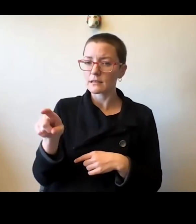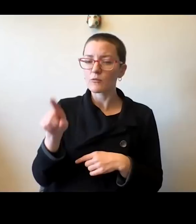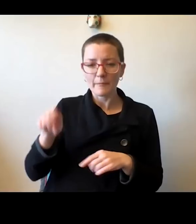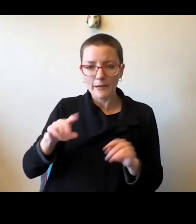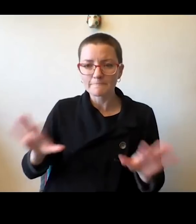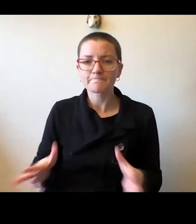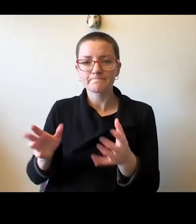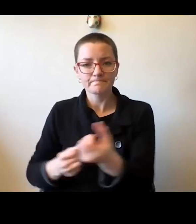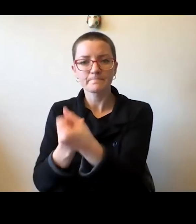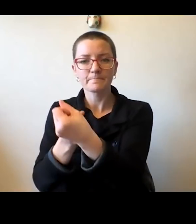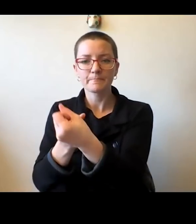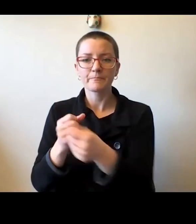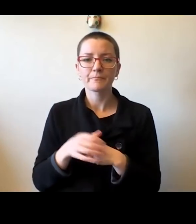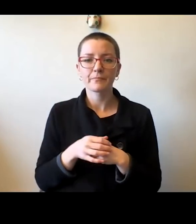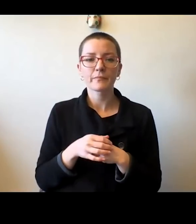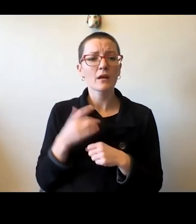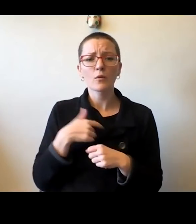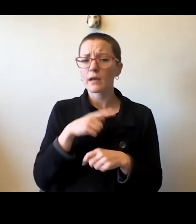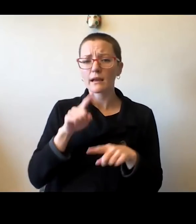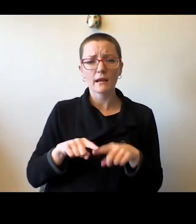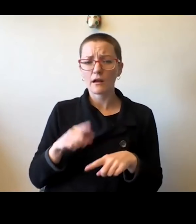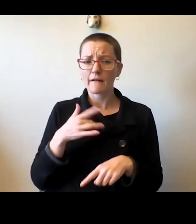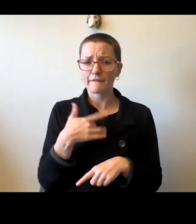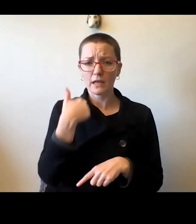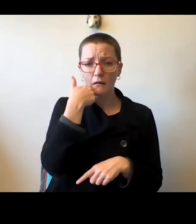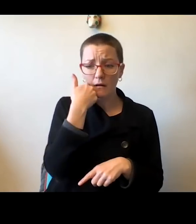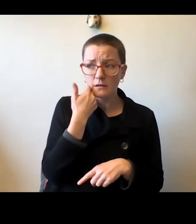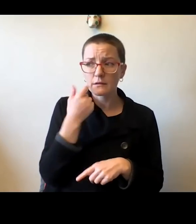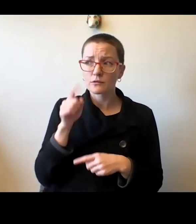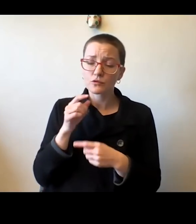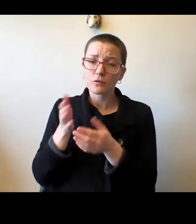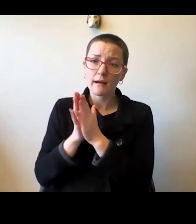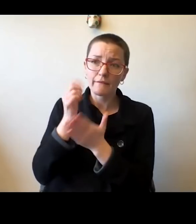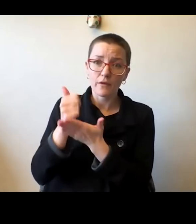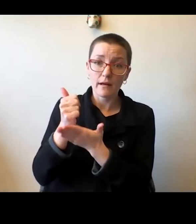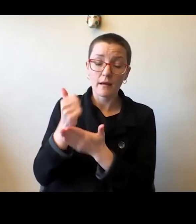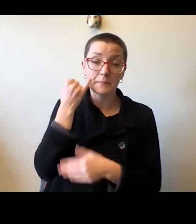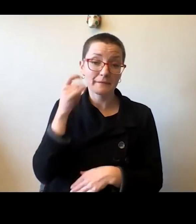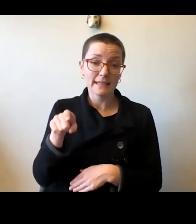And we cannot be ashamed to reach out for help when we need it ourselves.